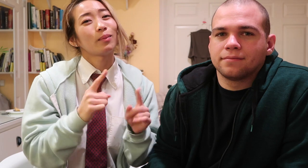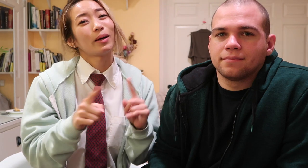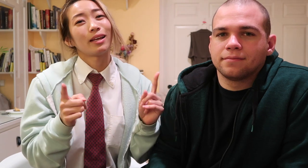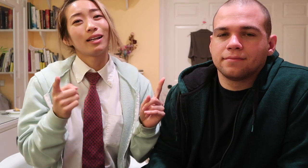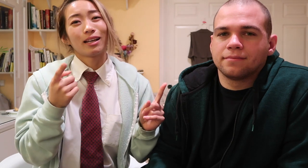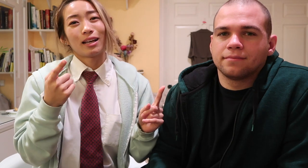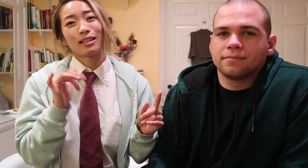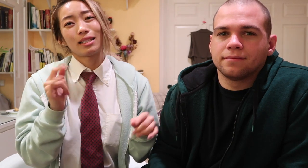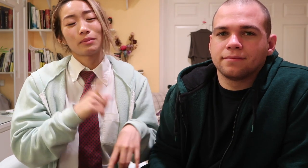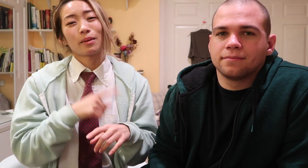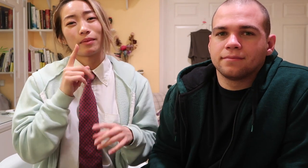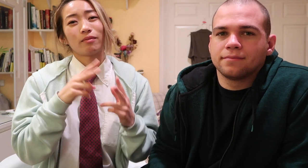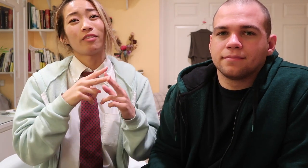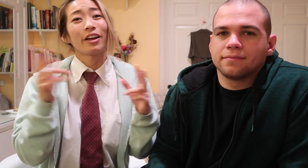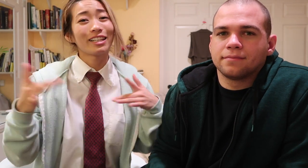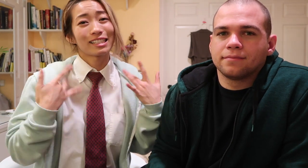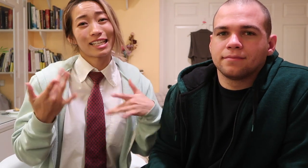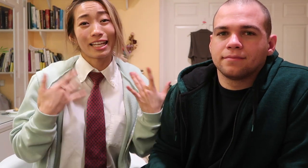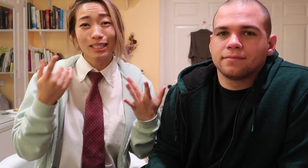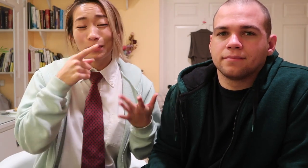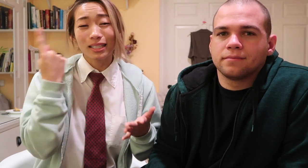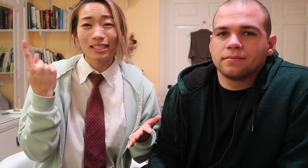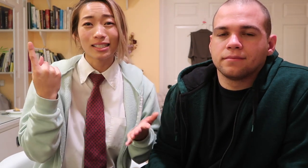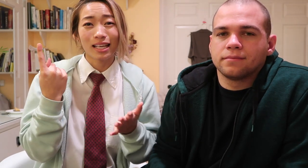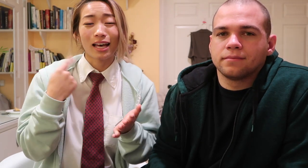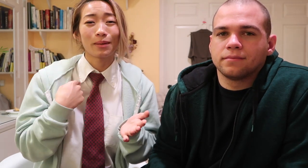but at the same time i'm very excited because I'm